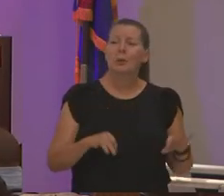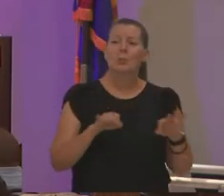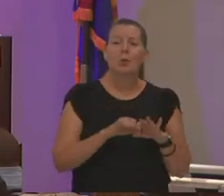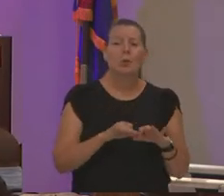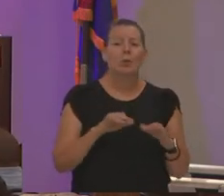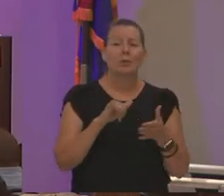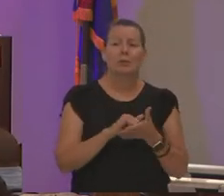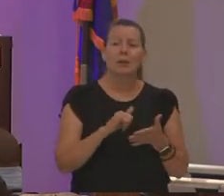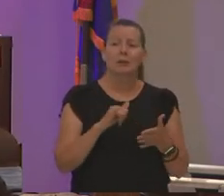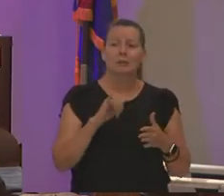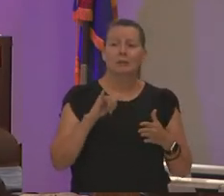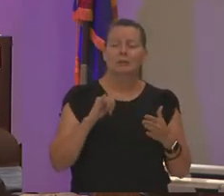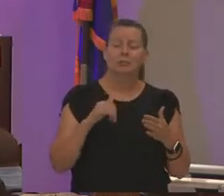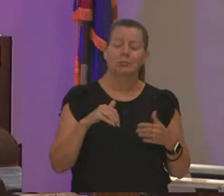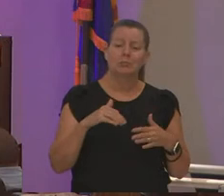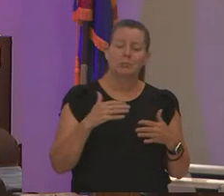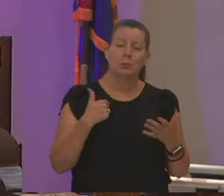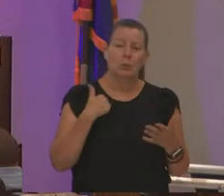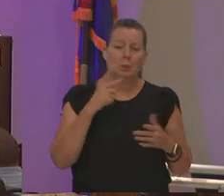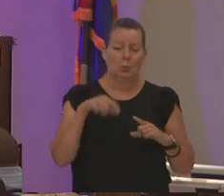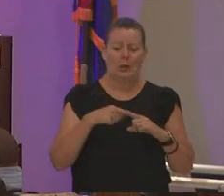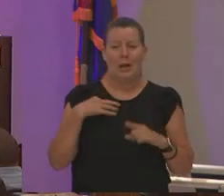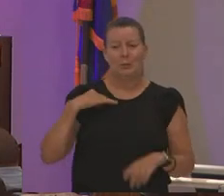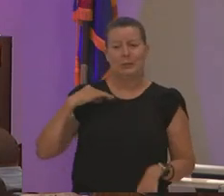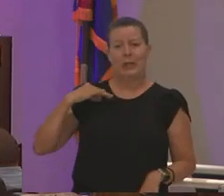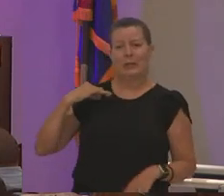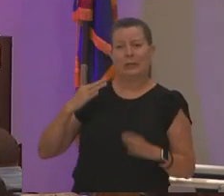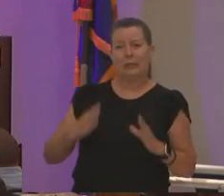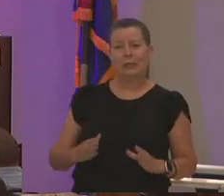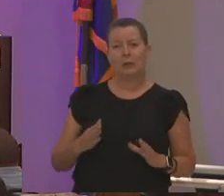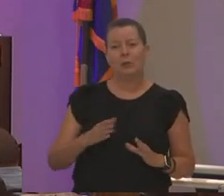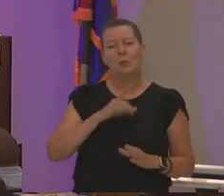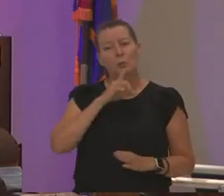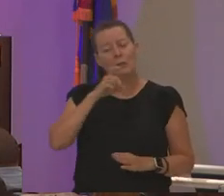i was candidate robinson that i heard is we really need our president to stay a while and